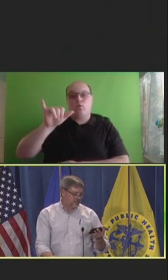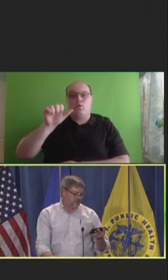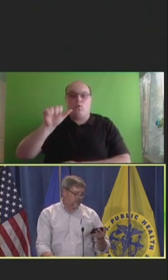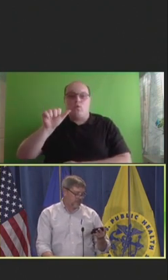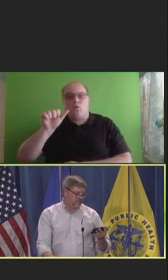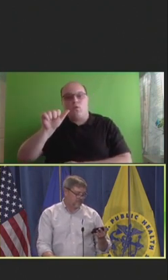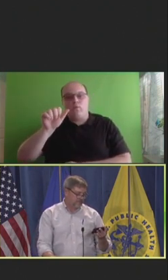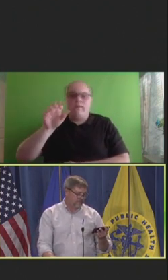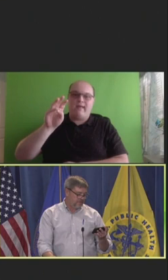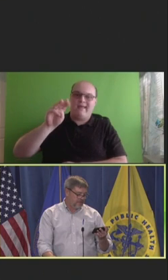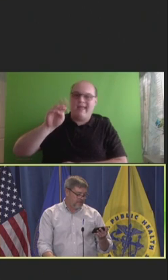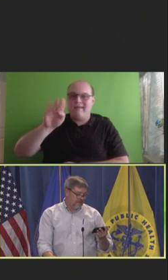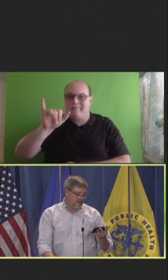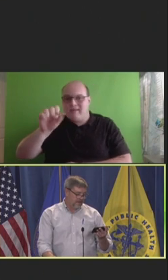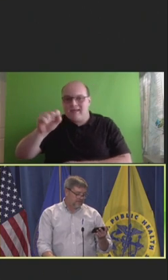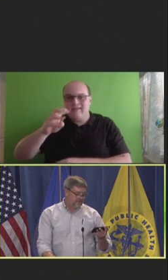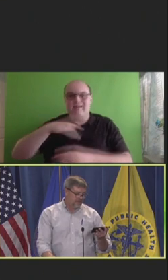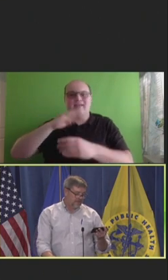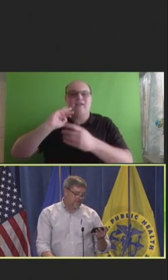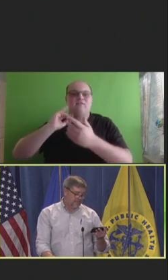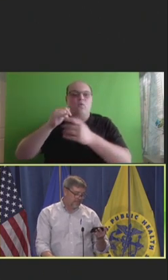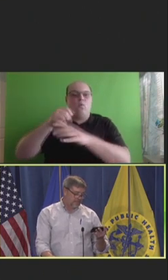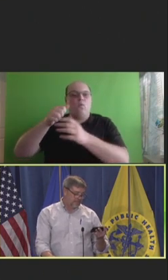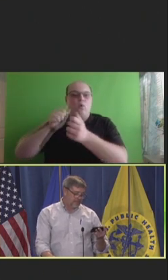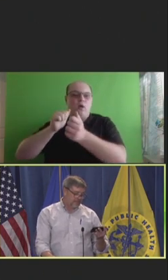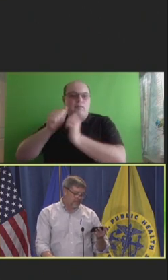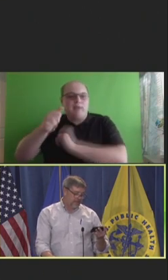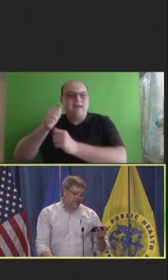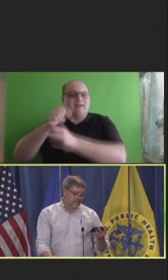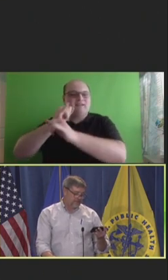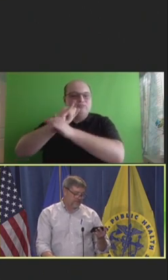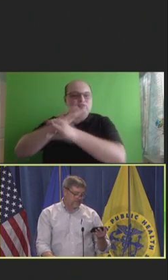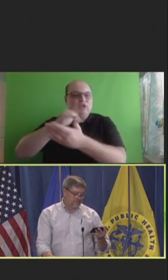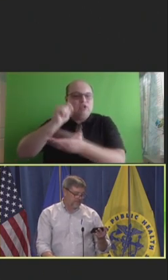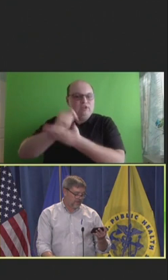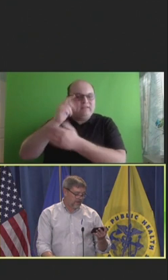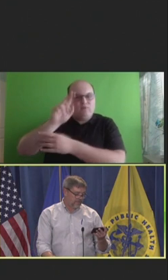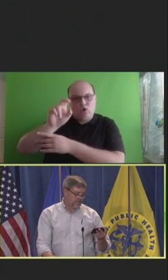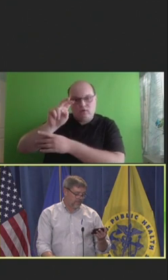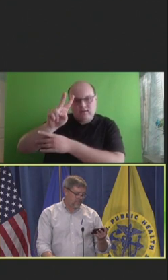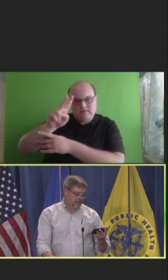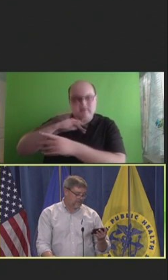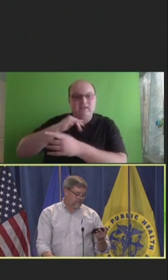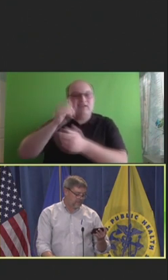for RSV. Subcommittee members discussed strategies for targeting high-priority pathogens and